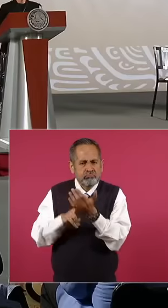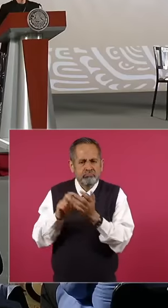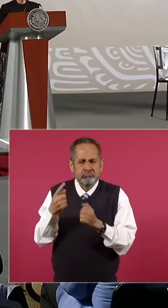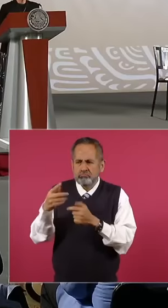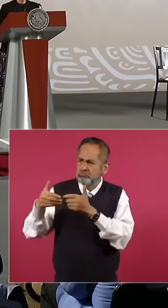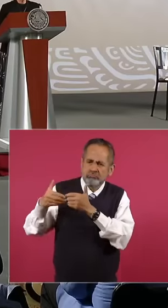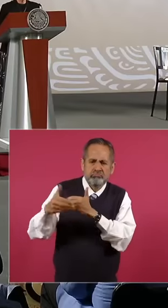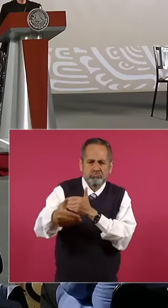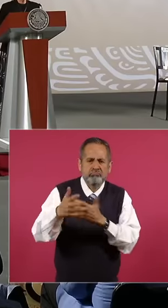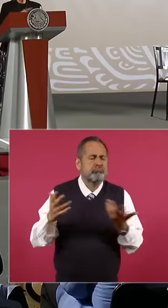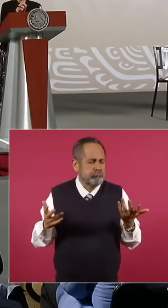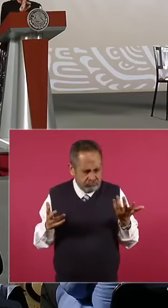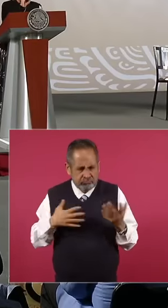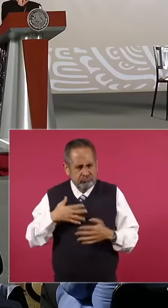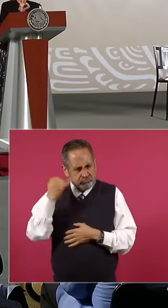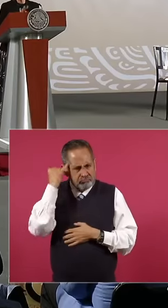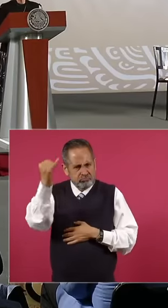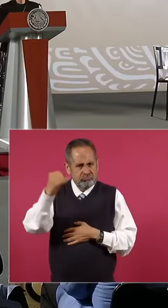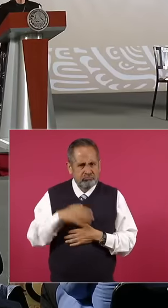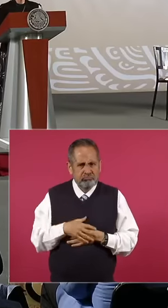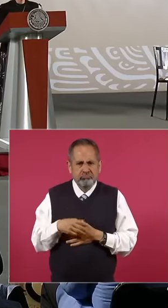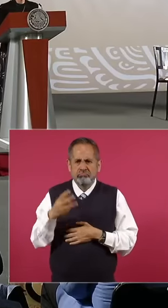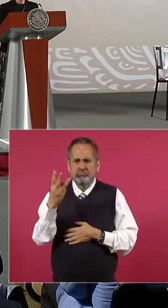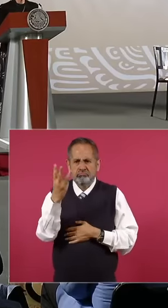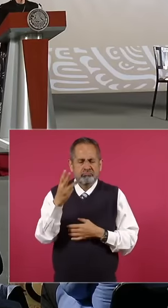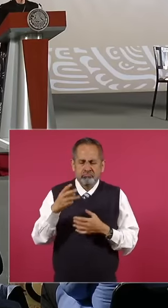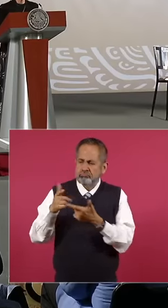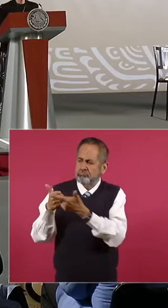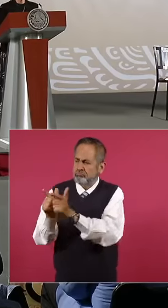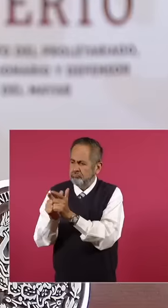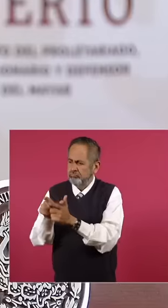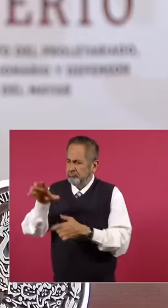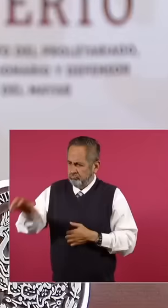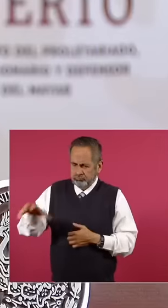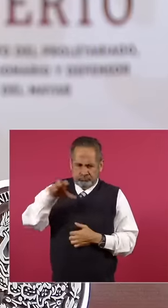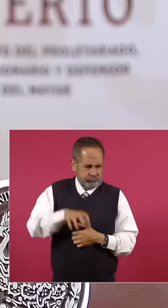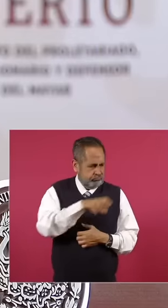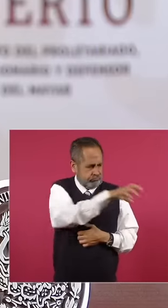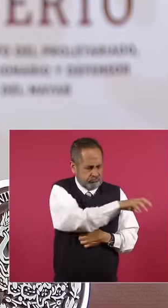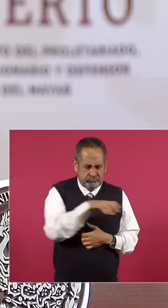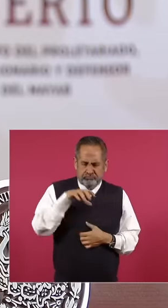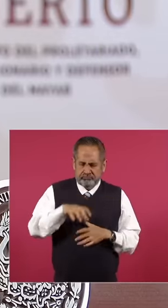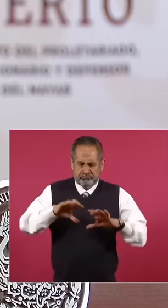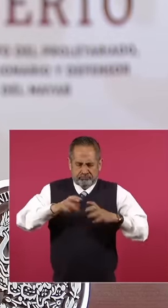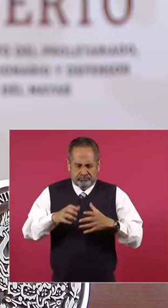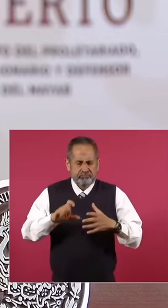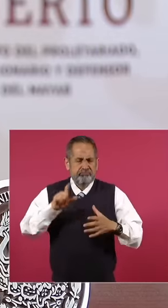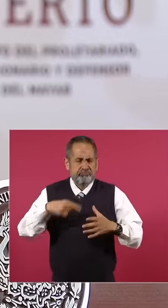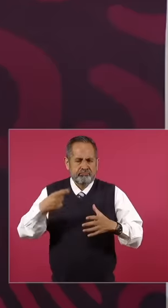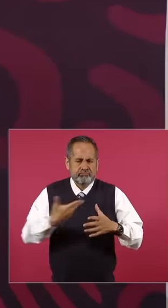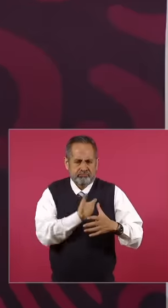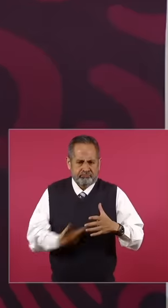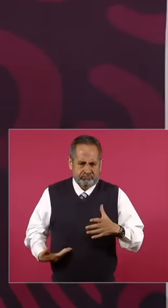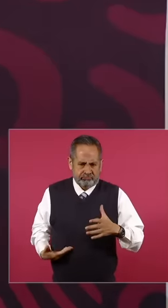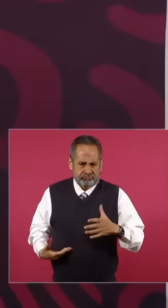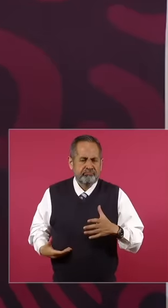the axis are three powers of the Republic, there is an executive, the president, and no one voted